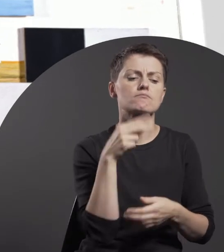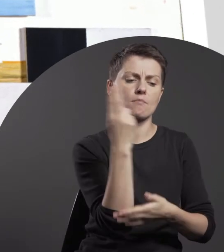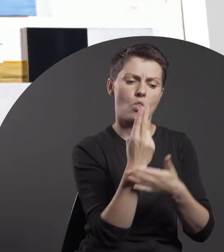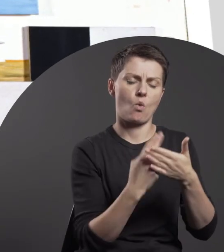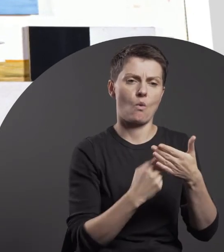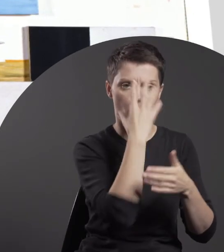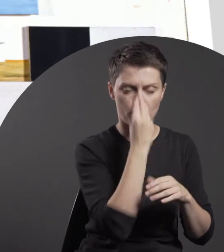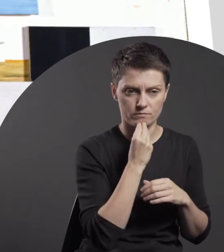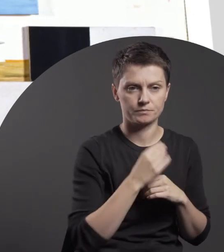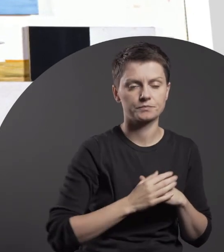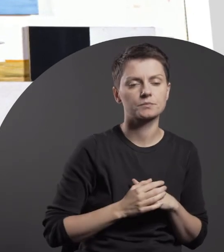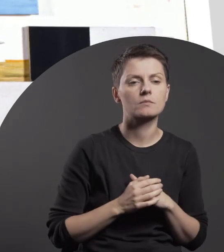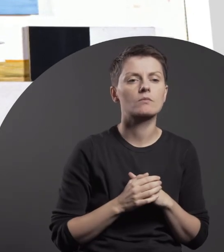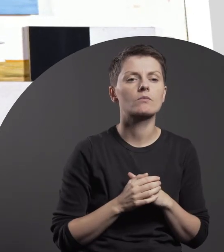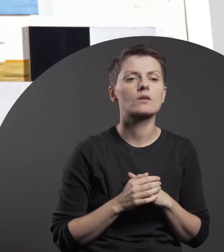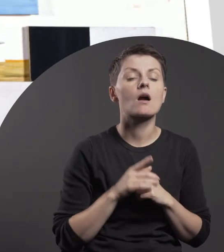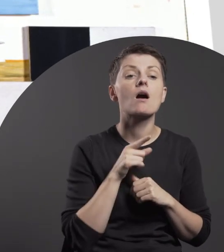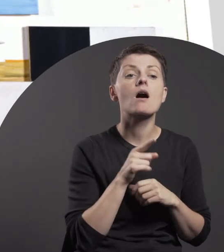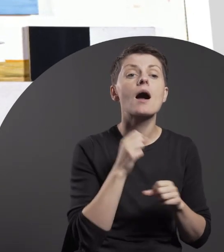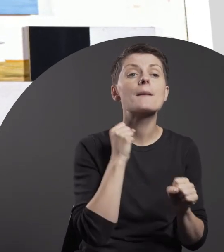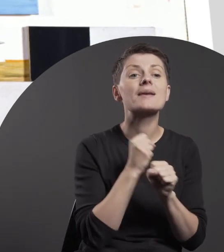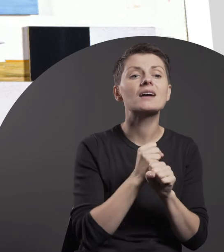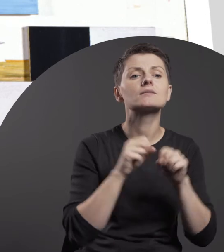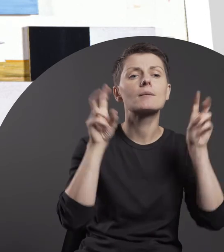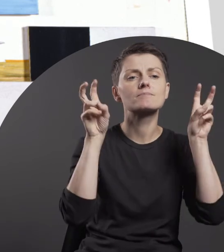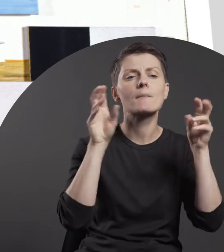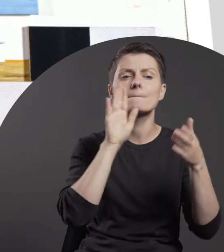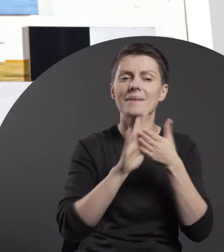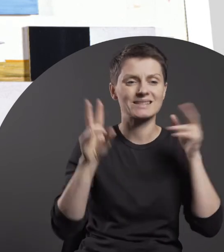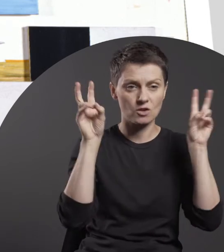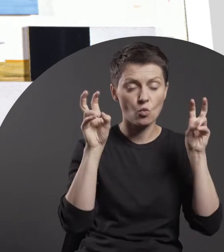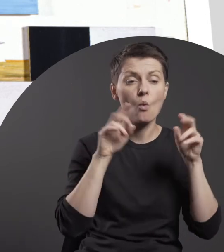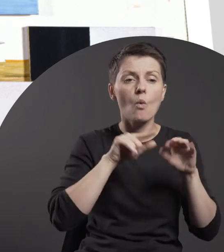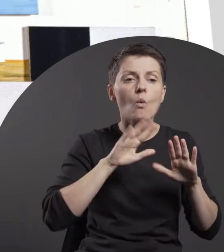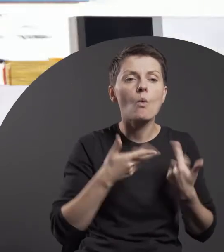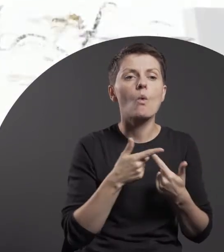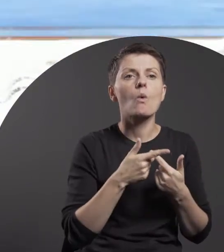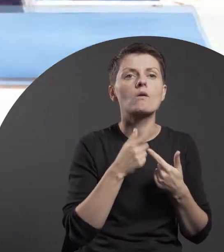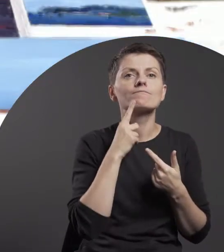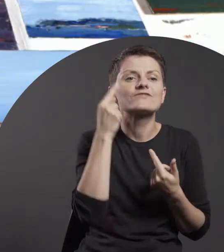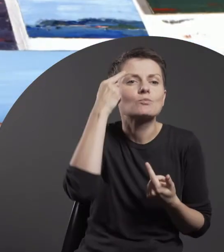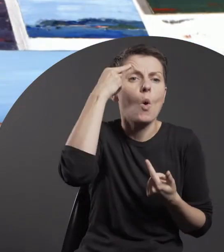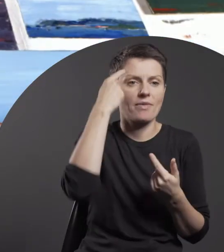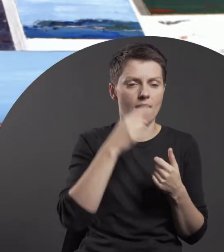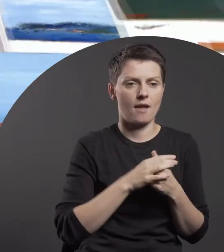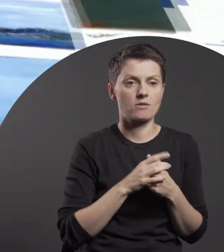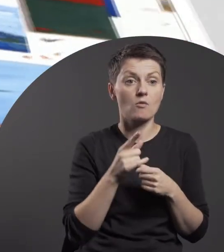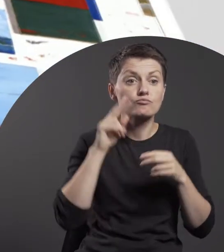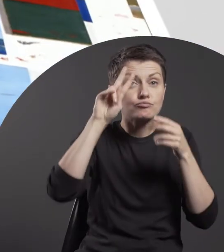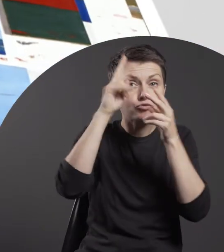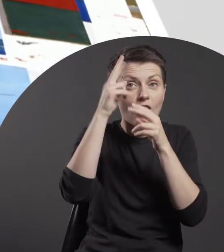The work is an afterimage of his recollections processed in the artist’s memory.